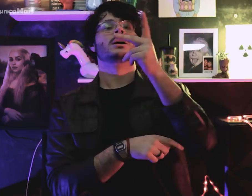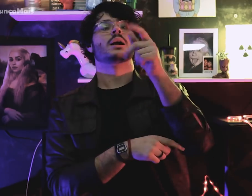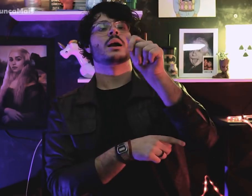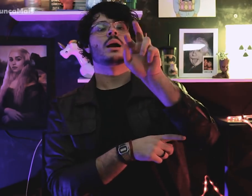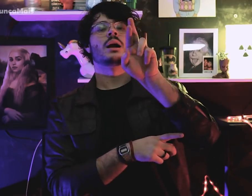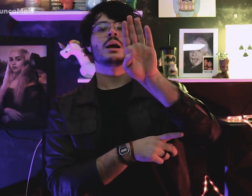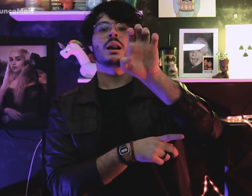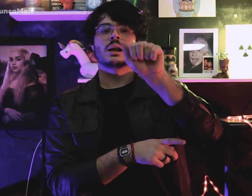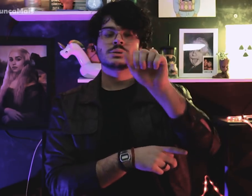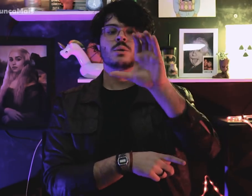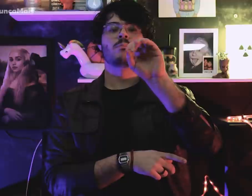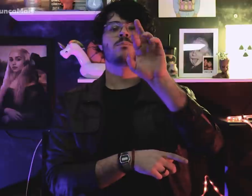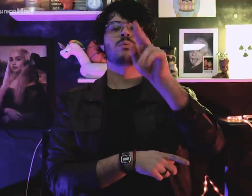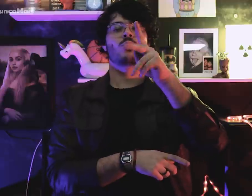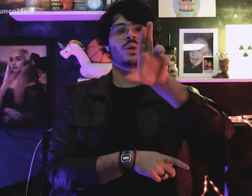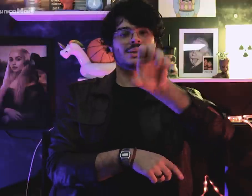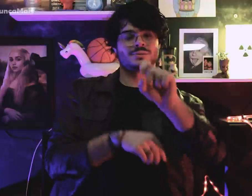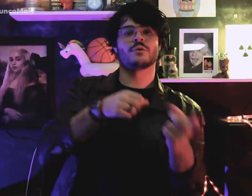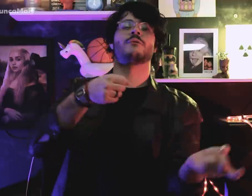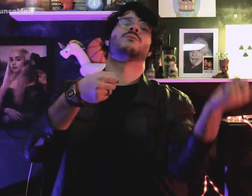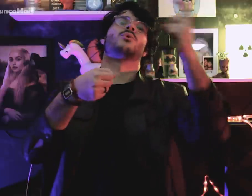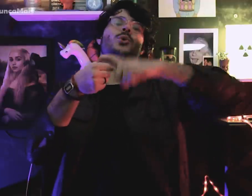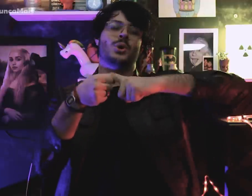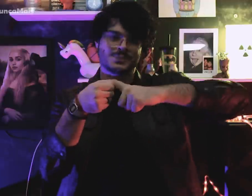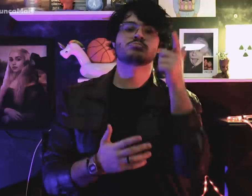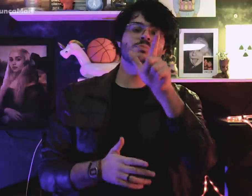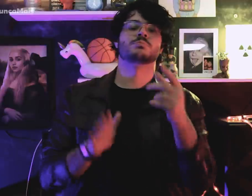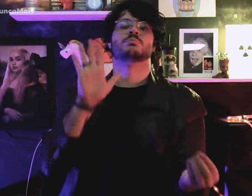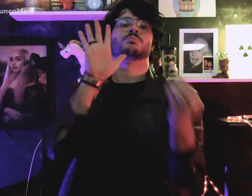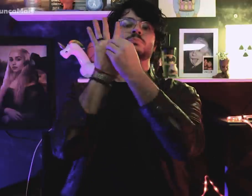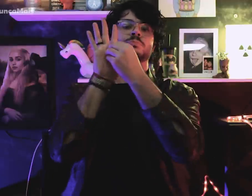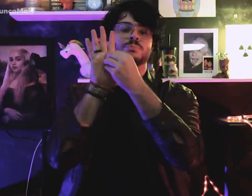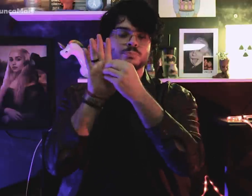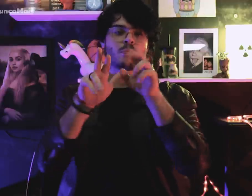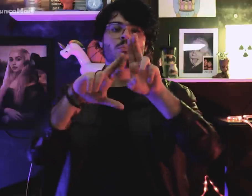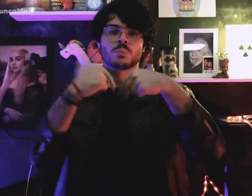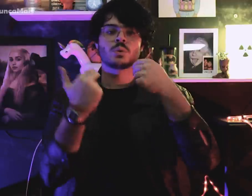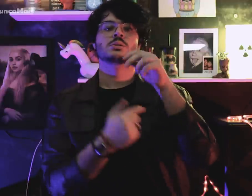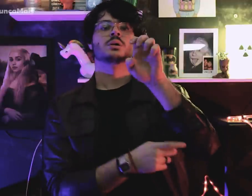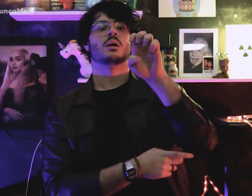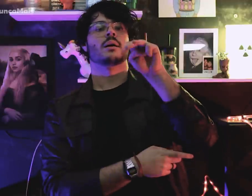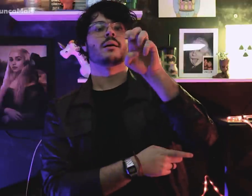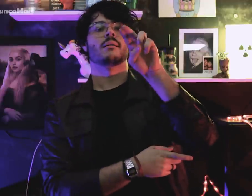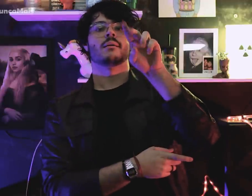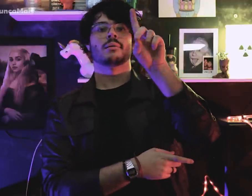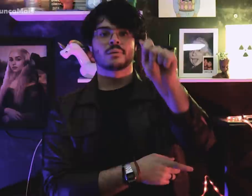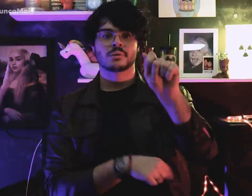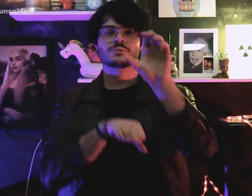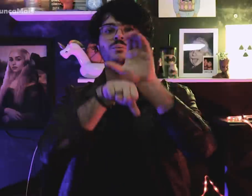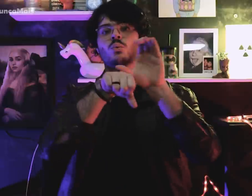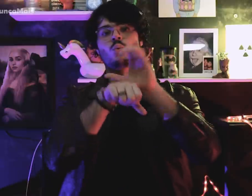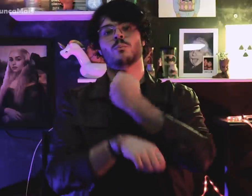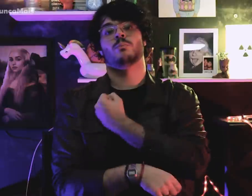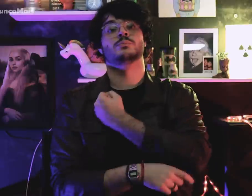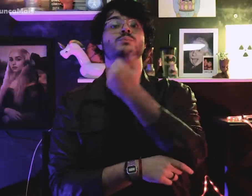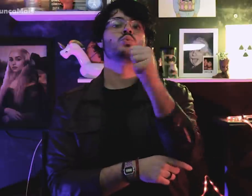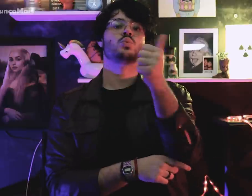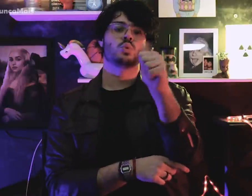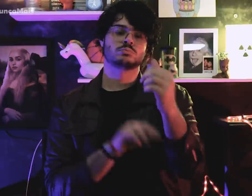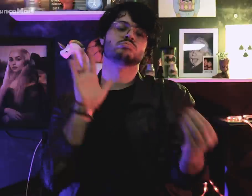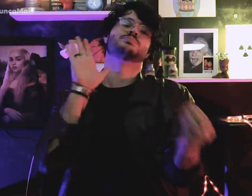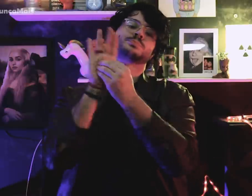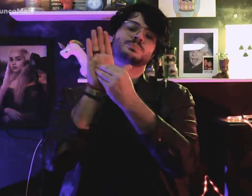Restaurou- se a garantia de habeas-corpus, oficializado através da emenda constitucional n°11.